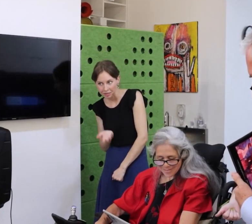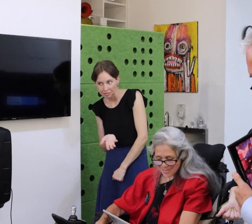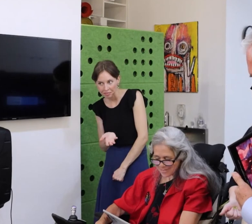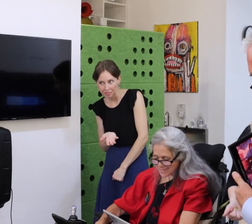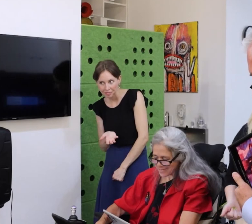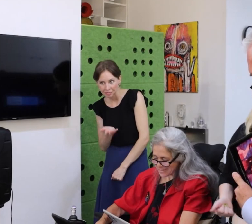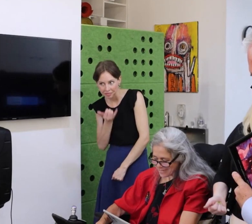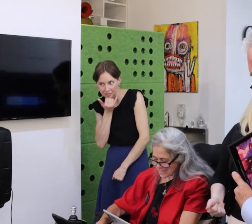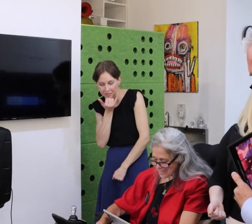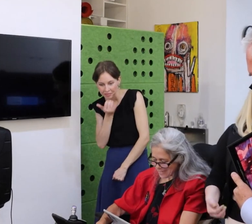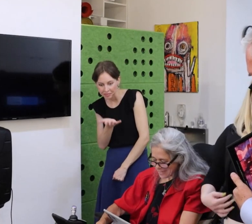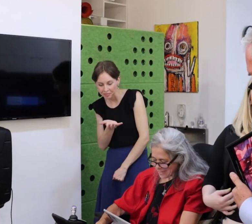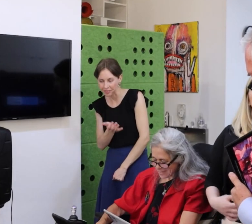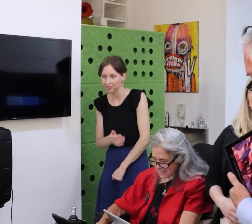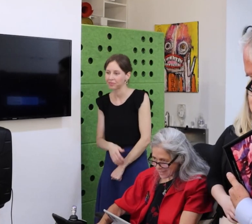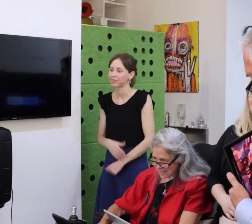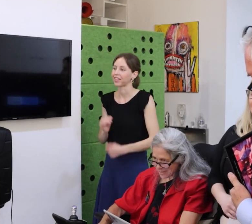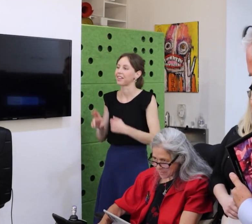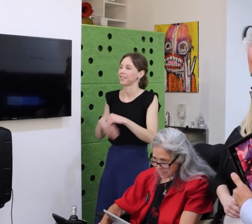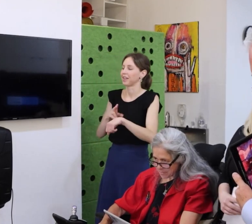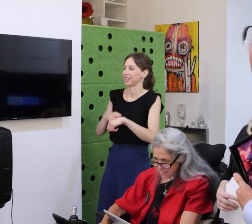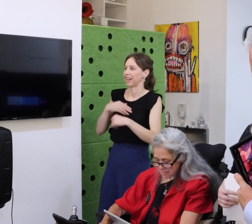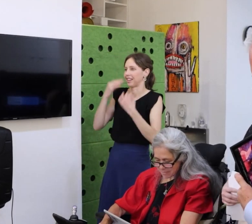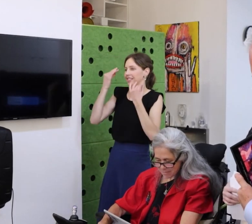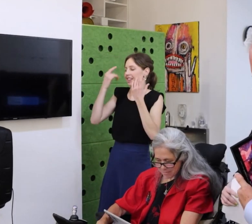not the best conversation to have.